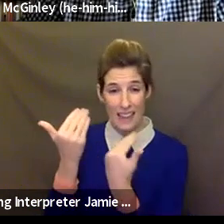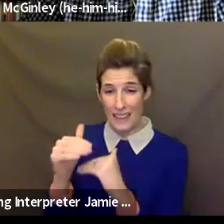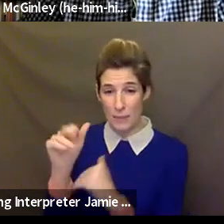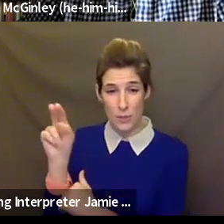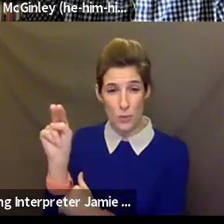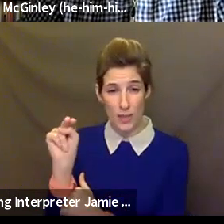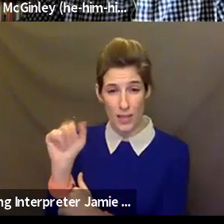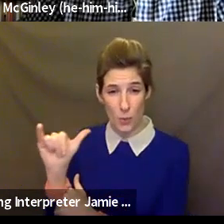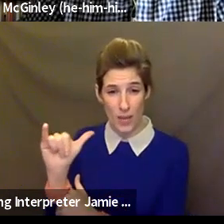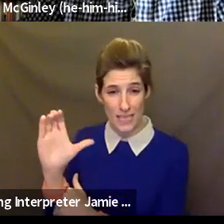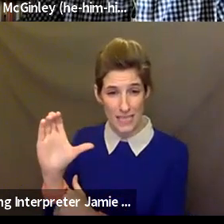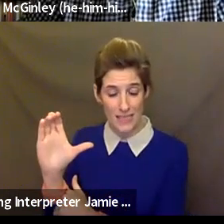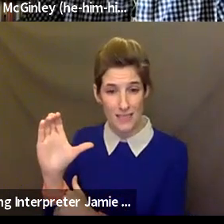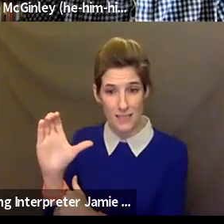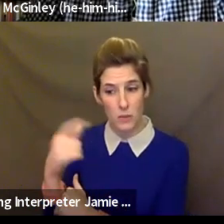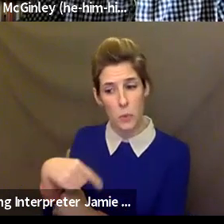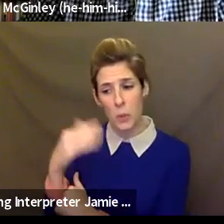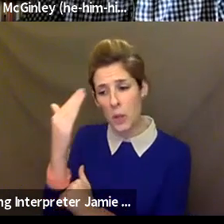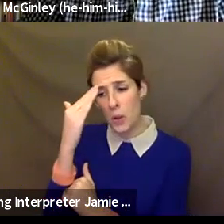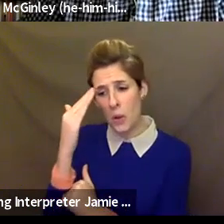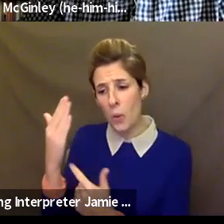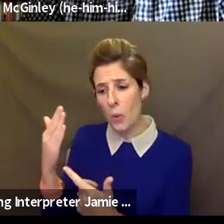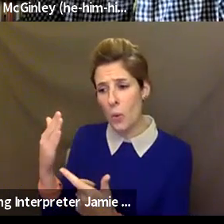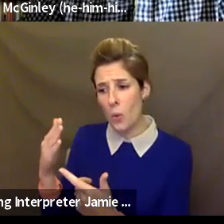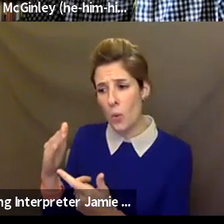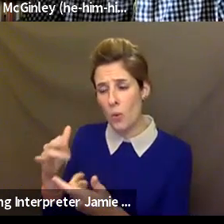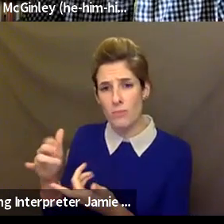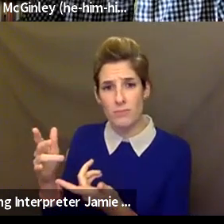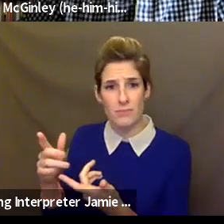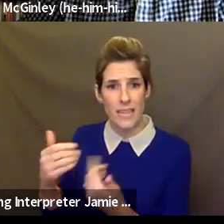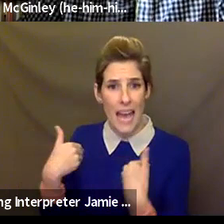City is one of the most segregated cities in the